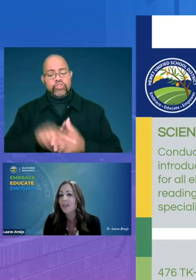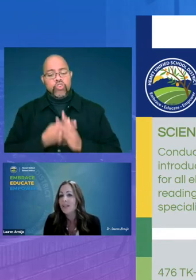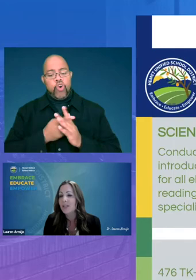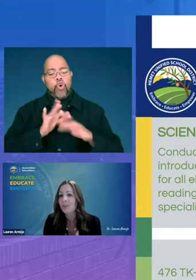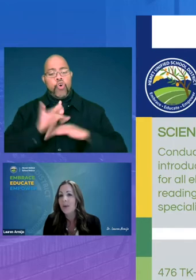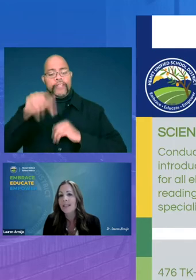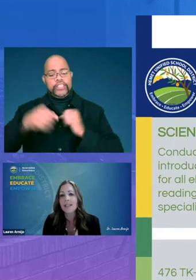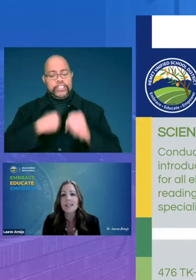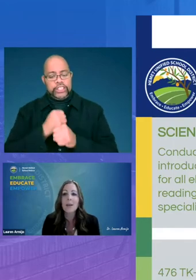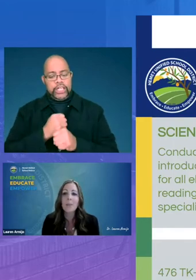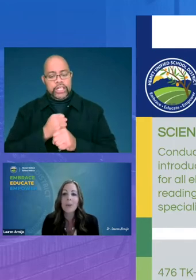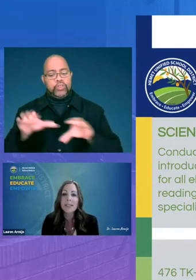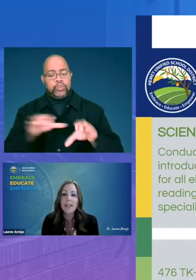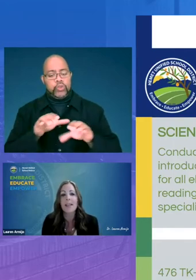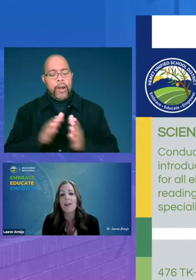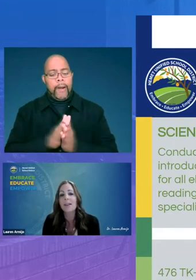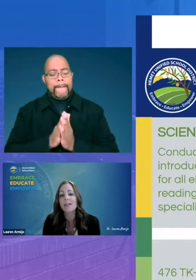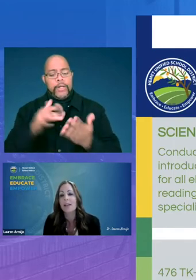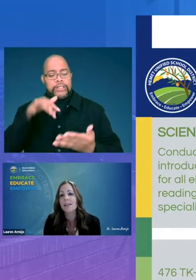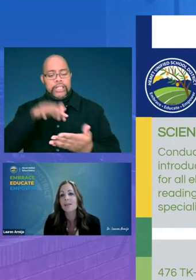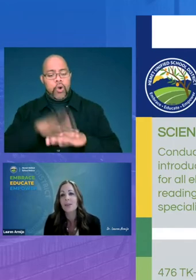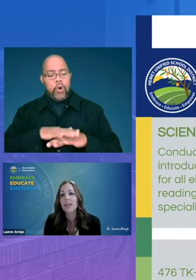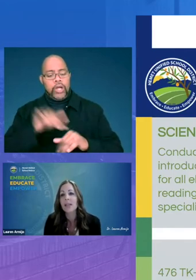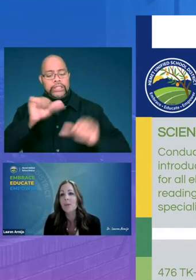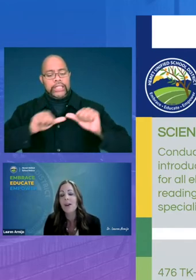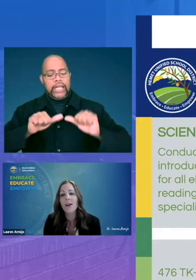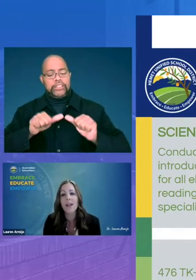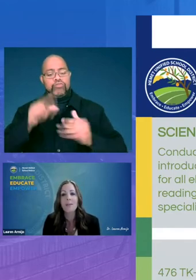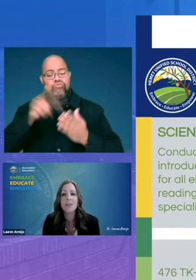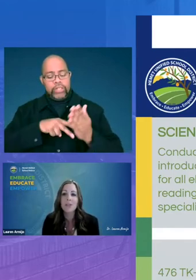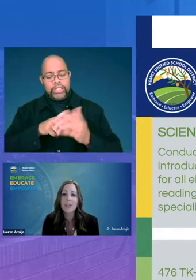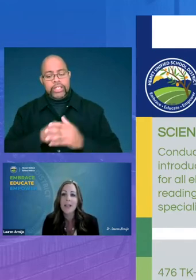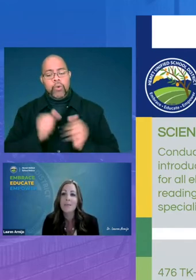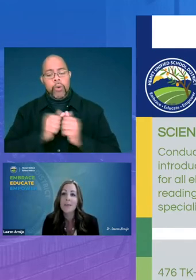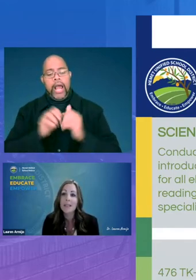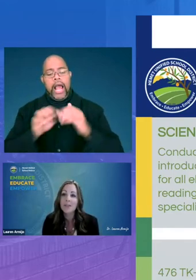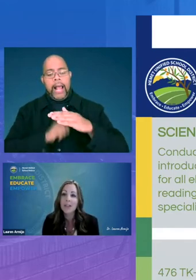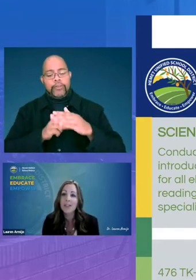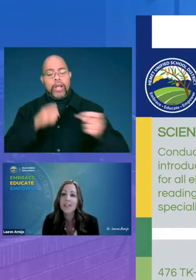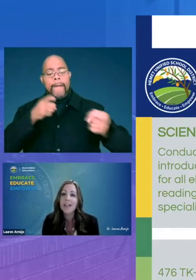year by conducting a book study on the science of reading with all elementary administrators